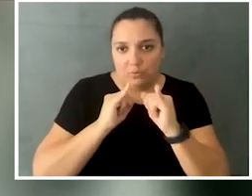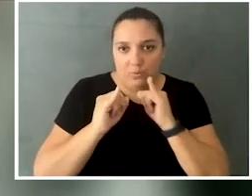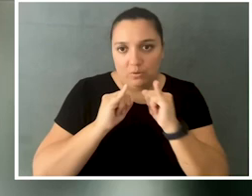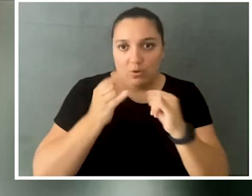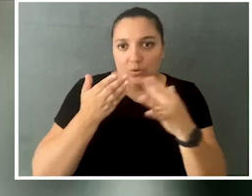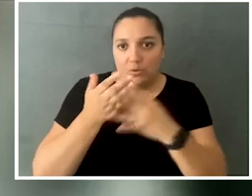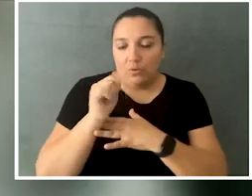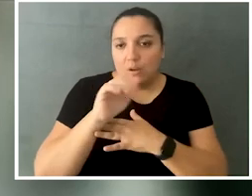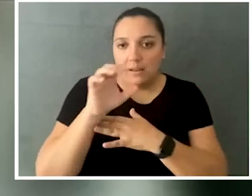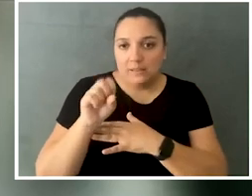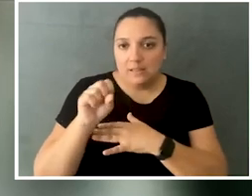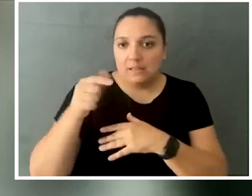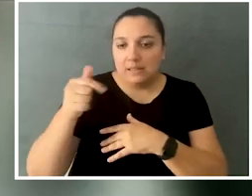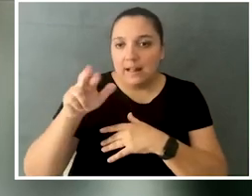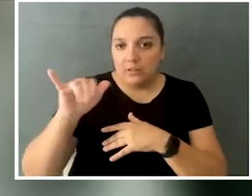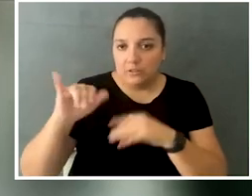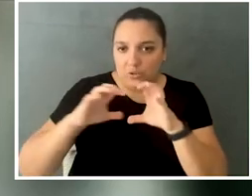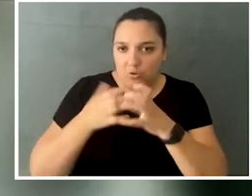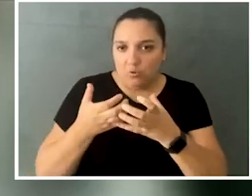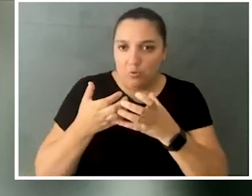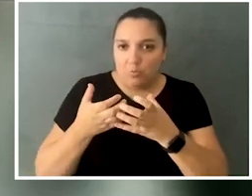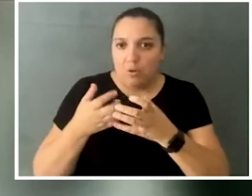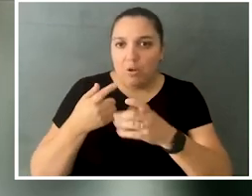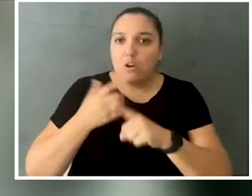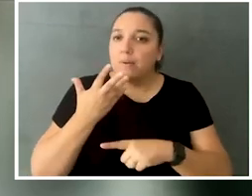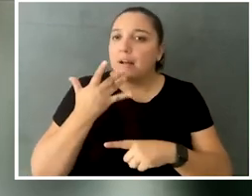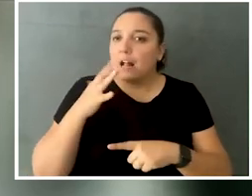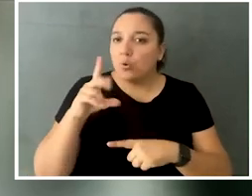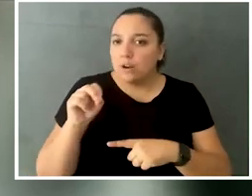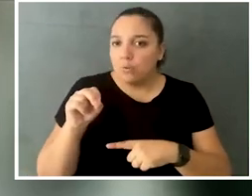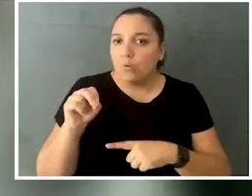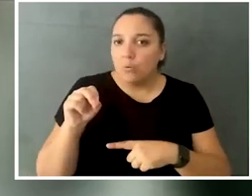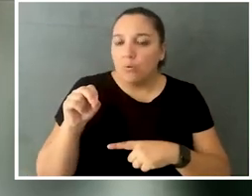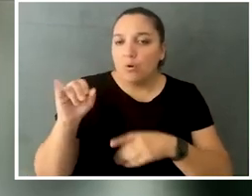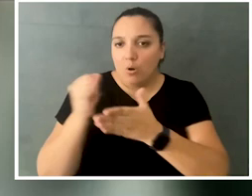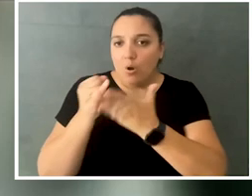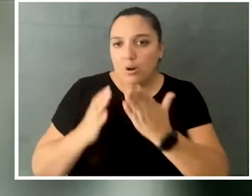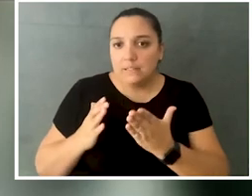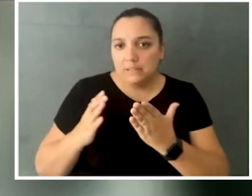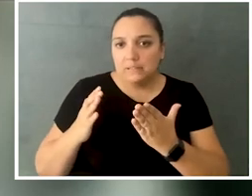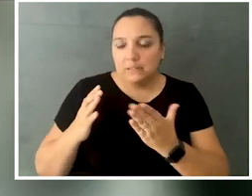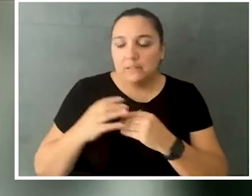which is a group of disabled artists out of Colorado, and then we also get to introduce them to